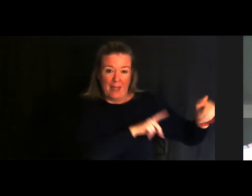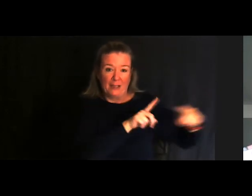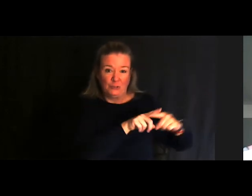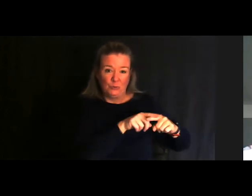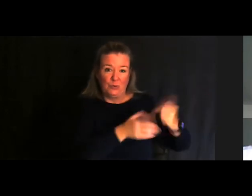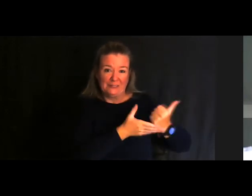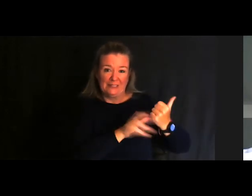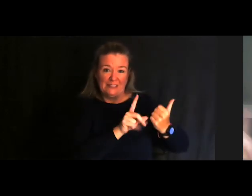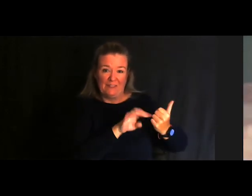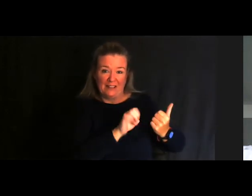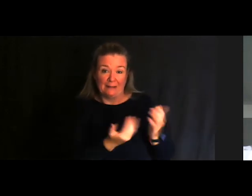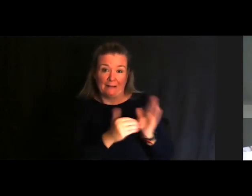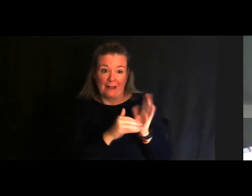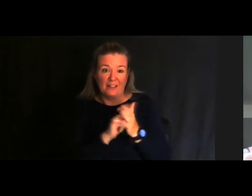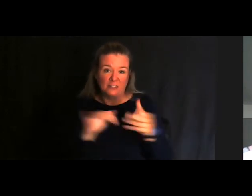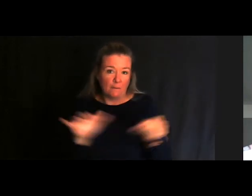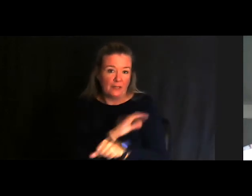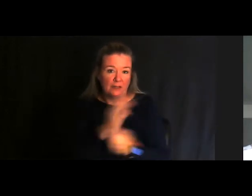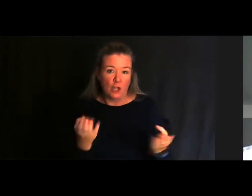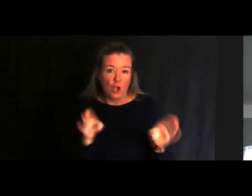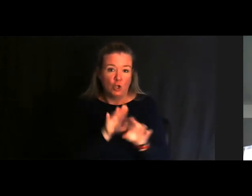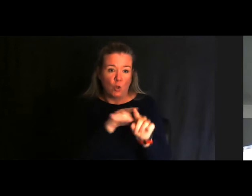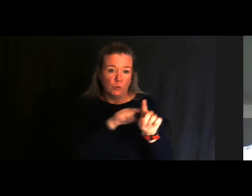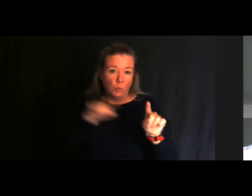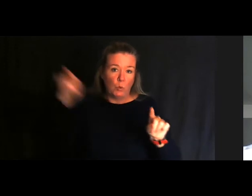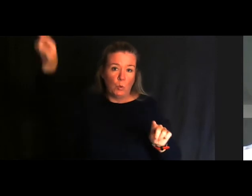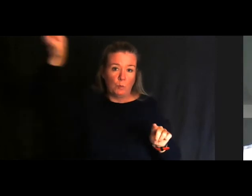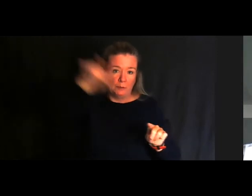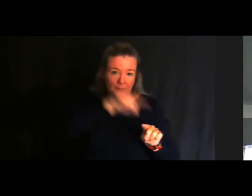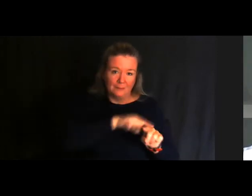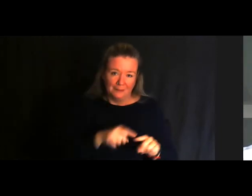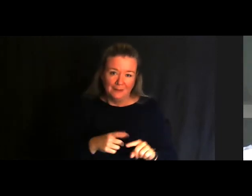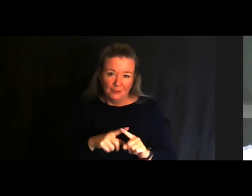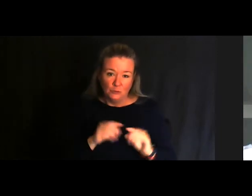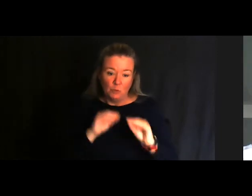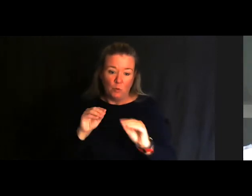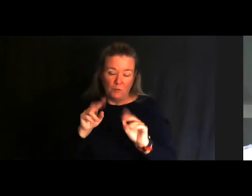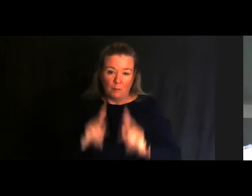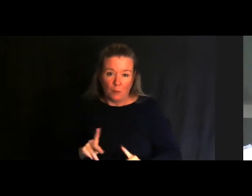There again, a completely closed loop of transport to move person as well as assistive device.